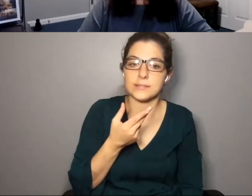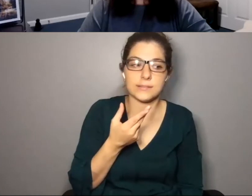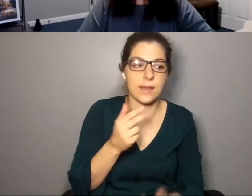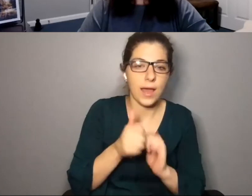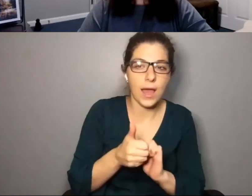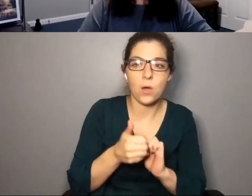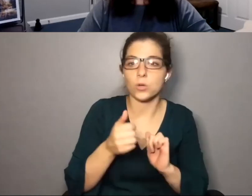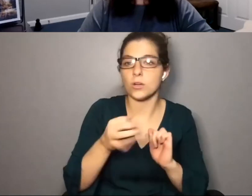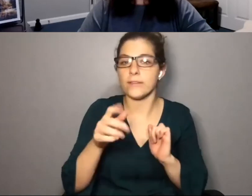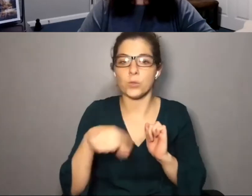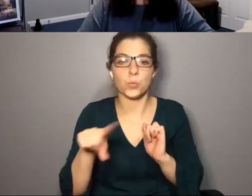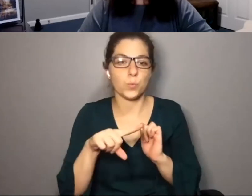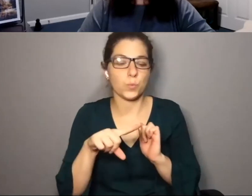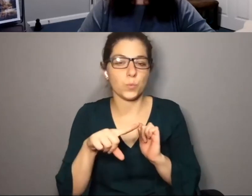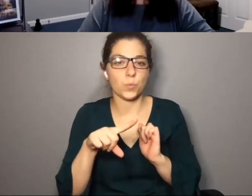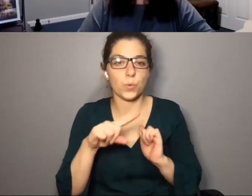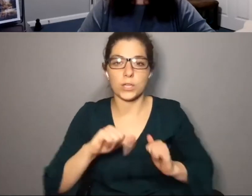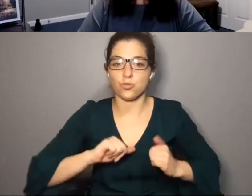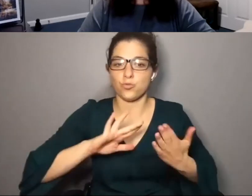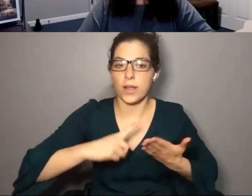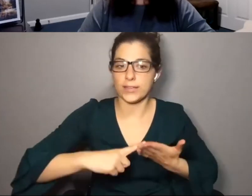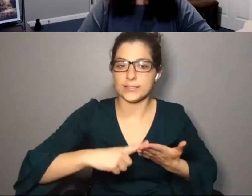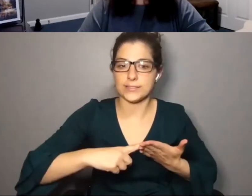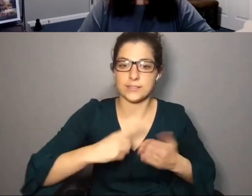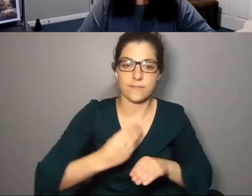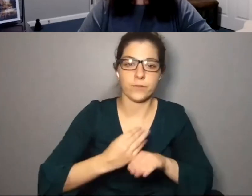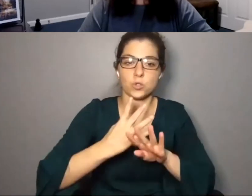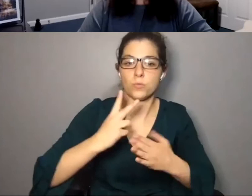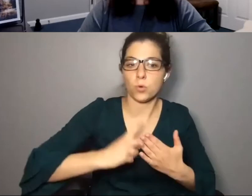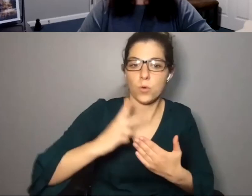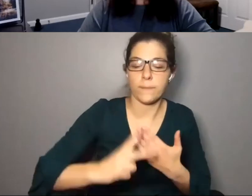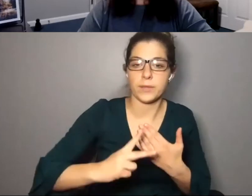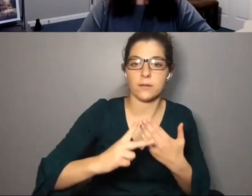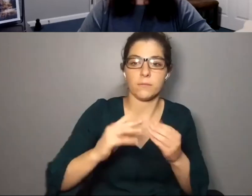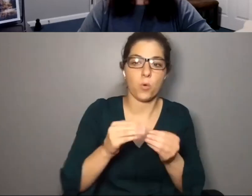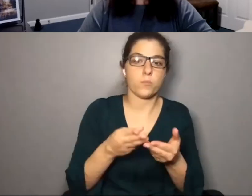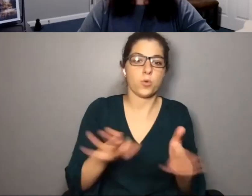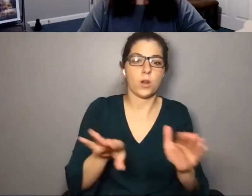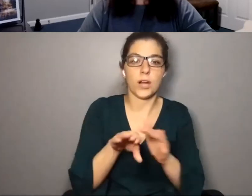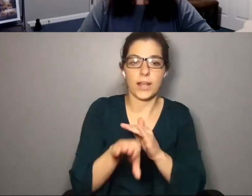you have been able to address that virtual programming in terms of broader access